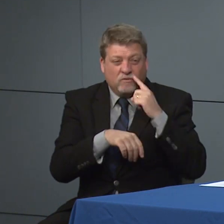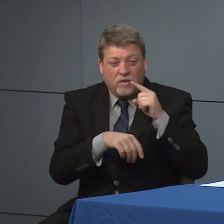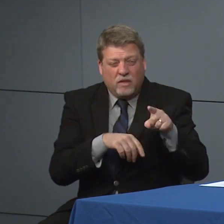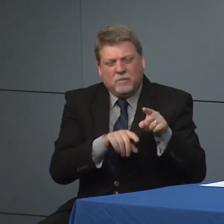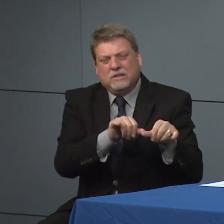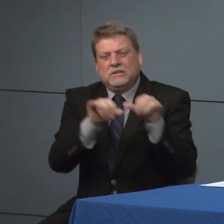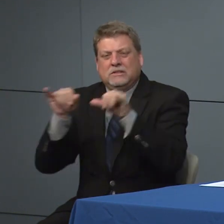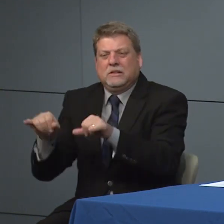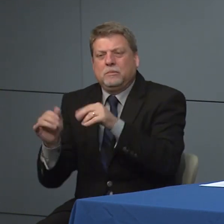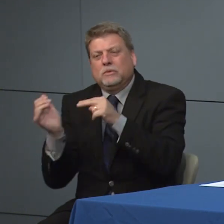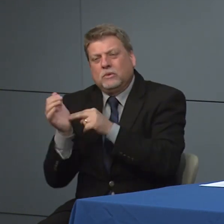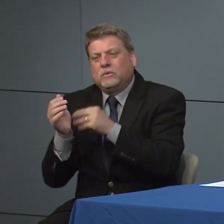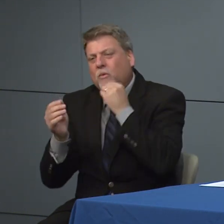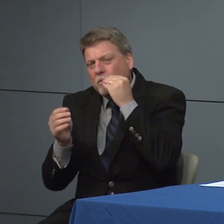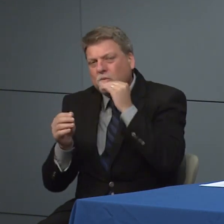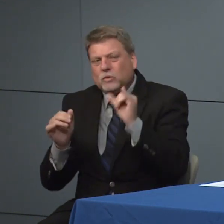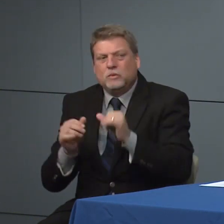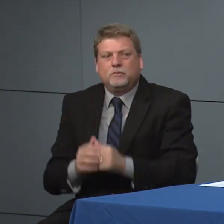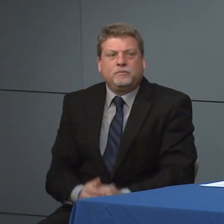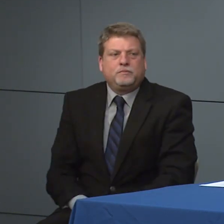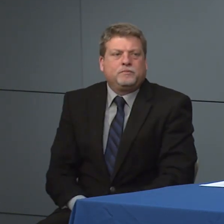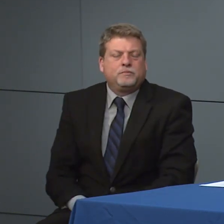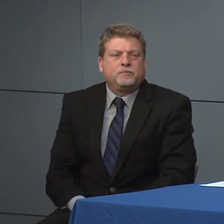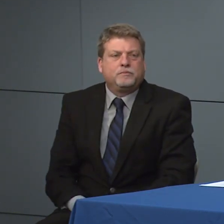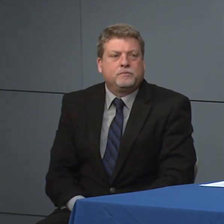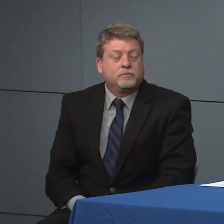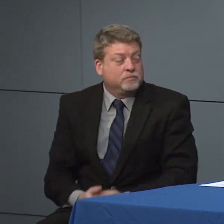keeping our our folks safe there as well.